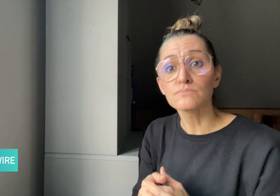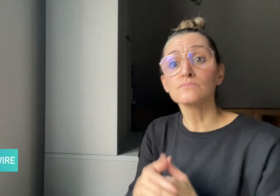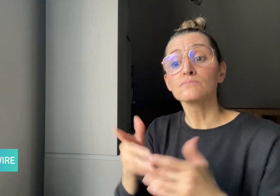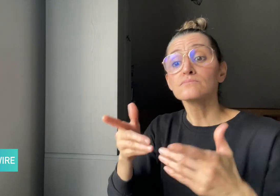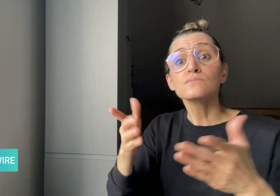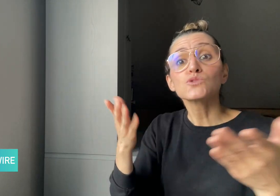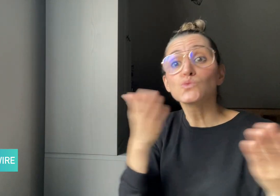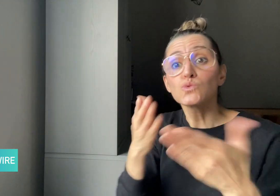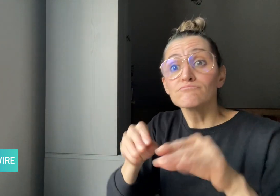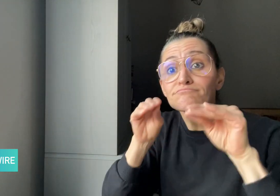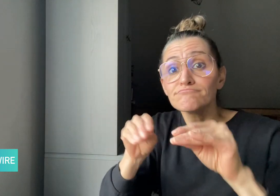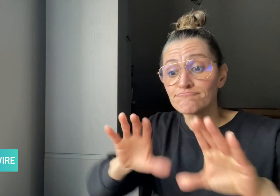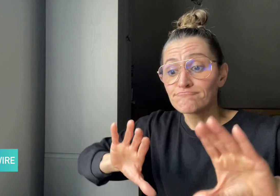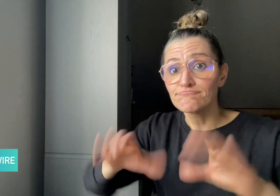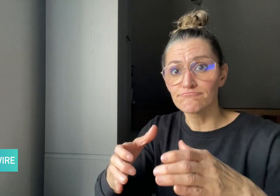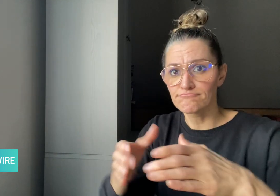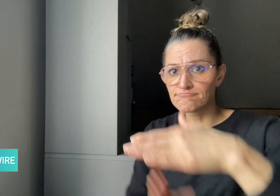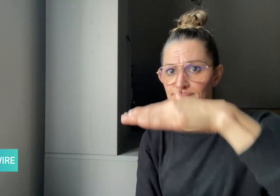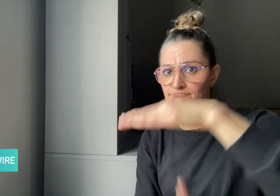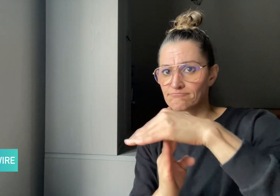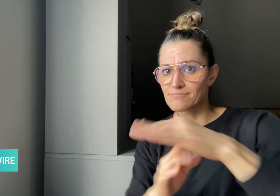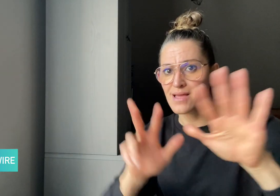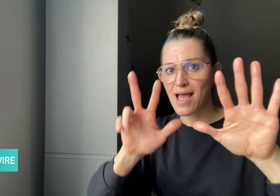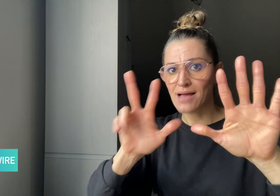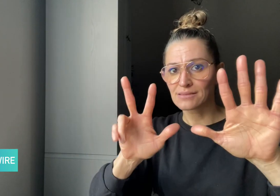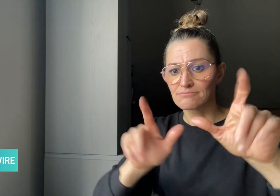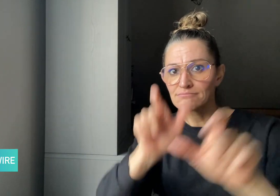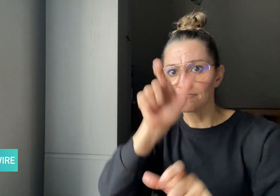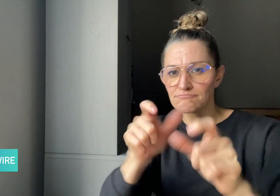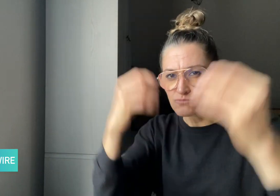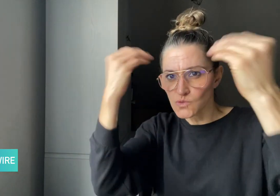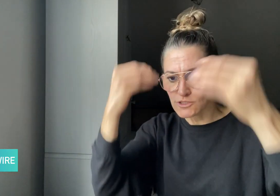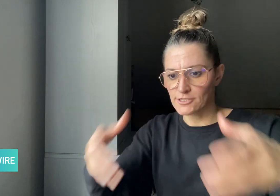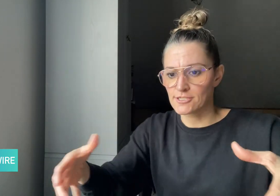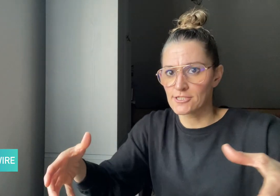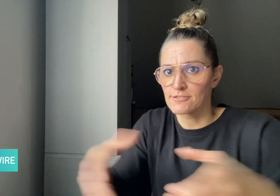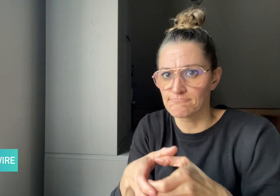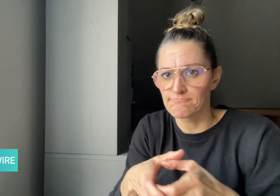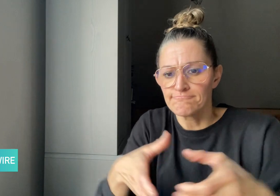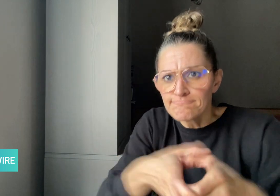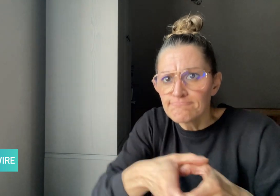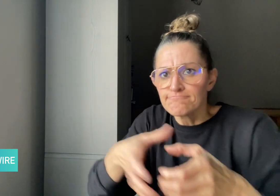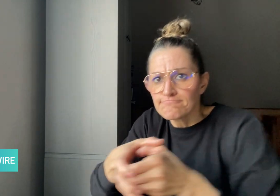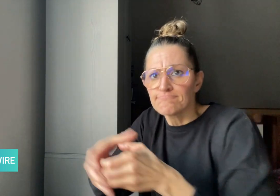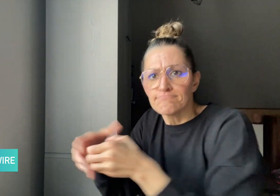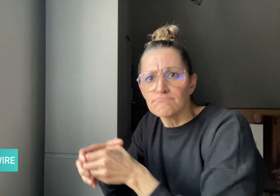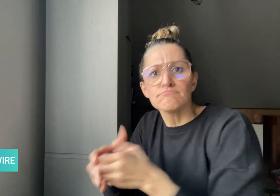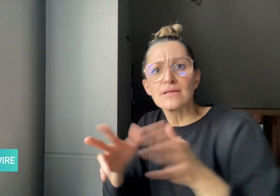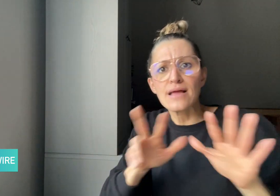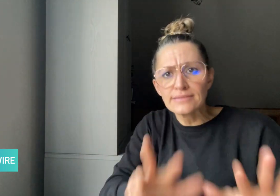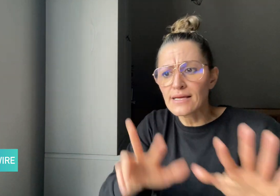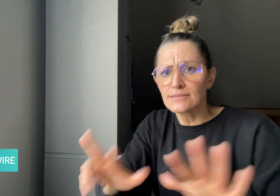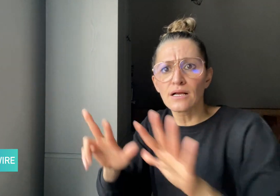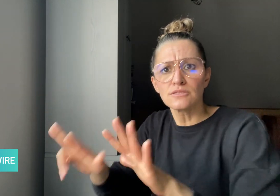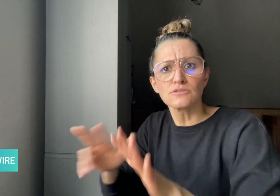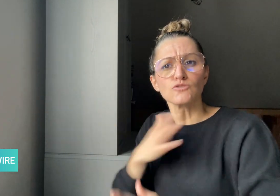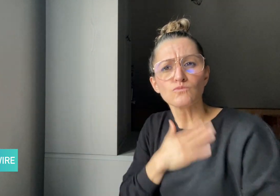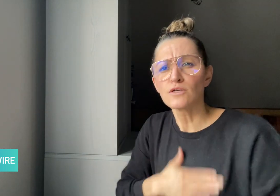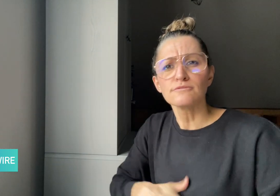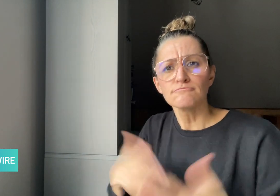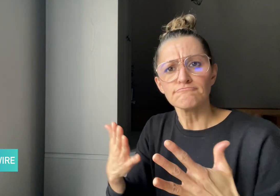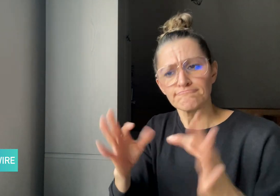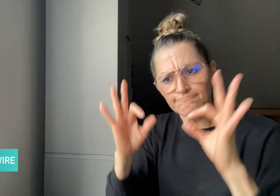Class sessions are limited to eight students to ensure students and